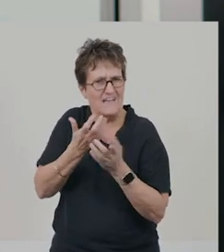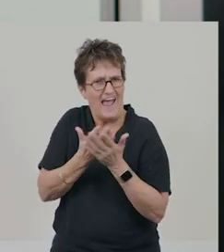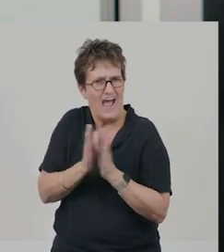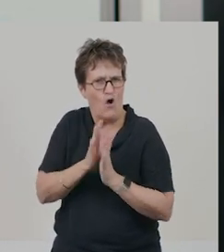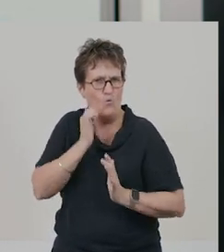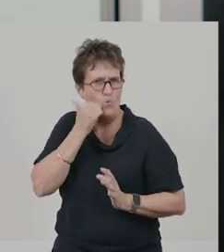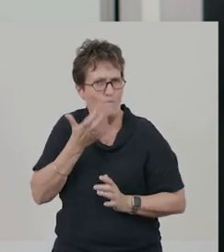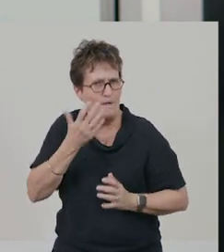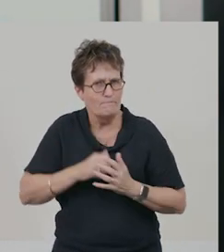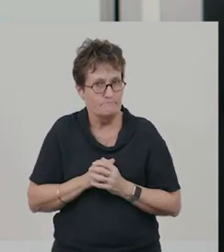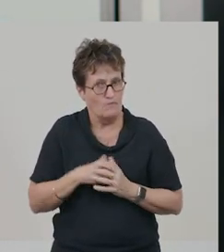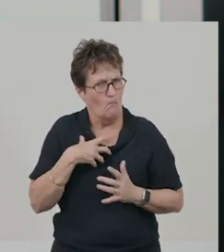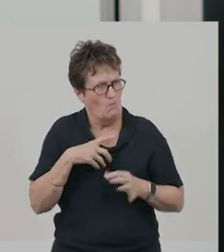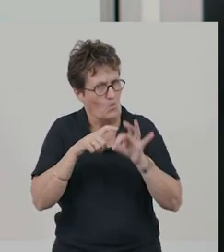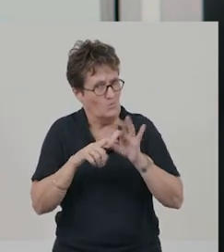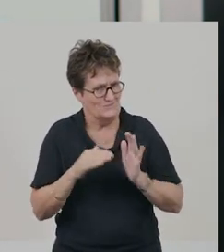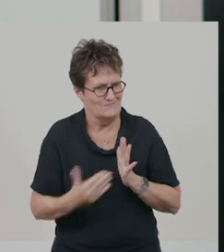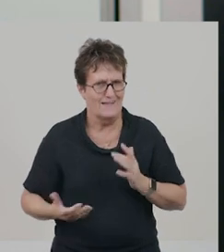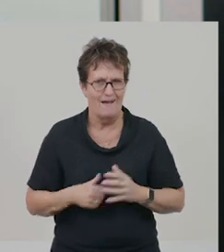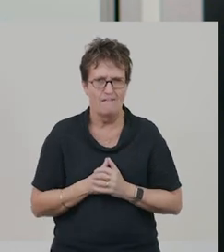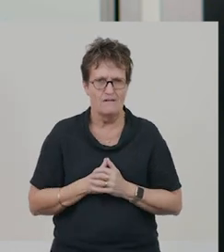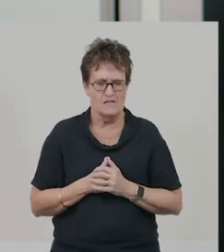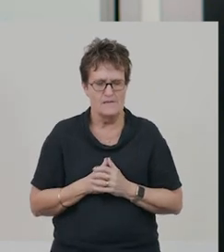I think we've got a few more questions now.